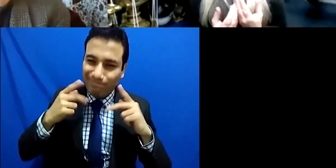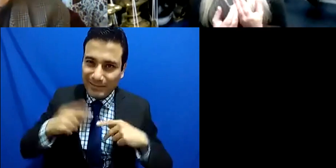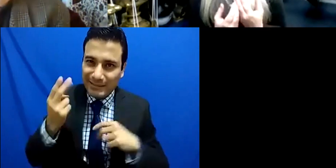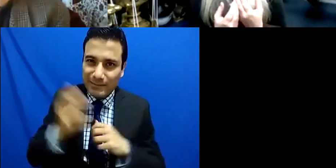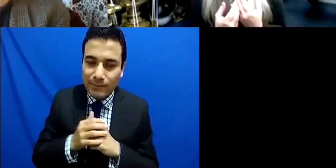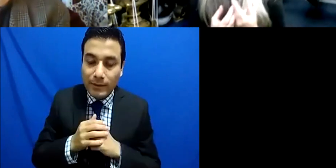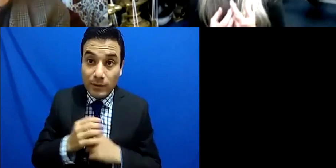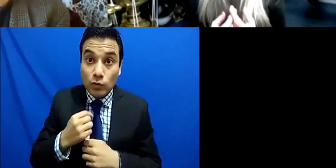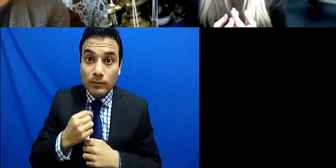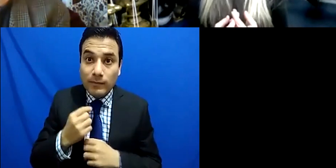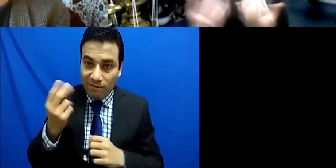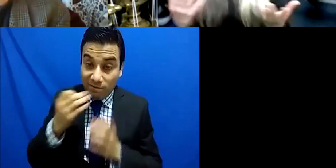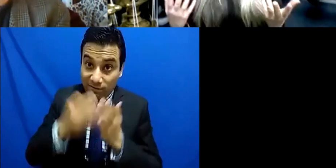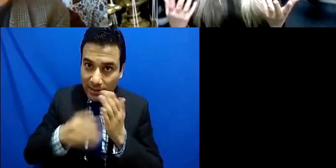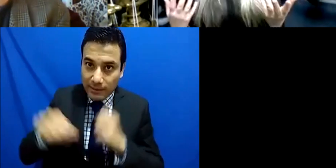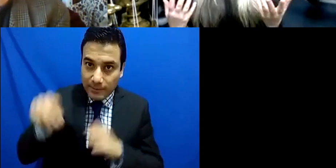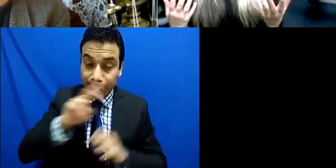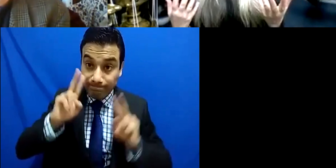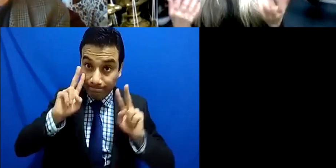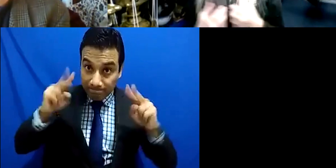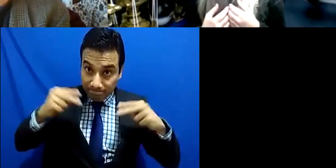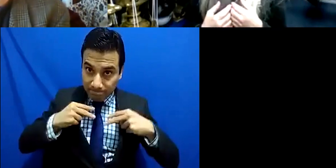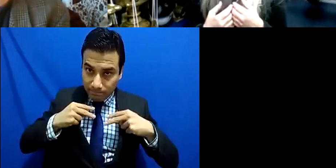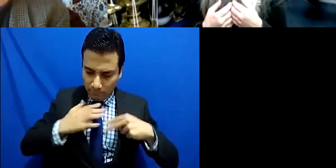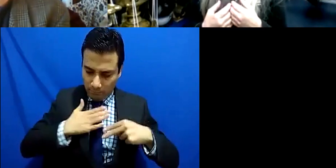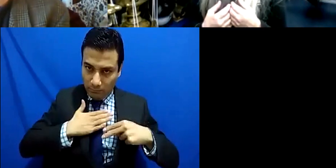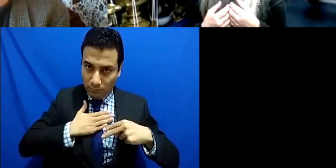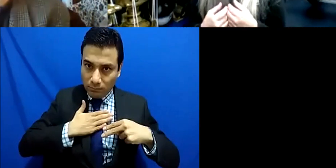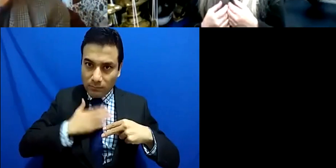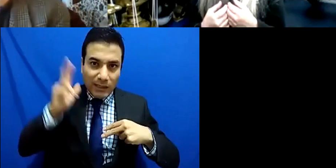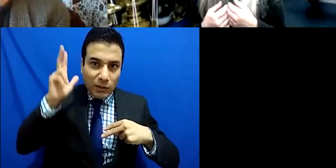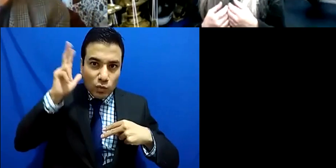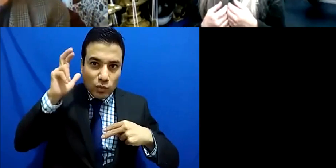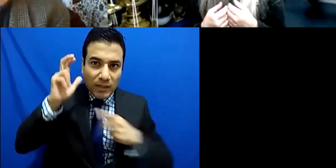really thought about it maybe not you know so what would happen then if I just took a little